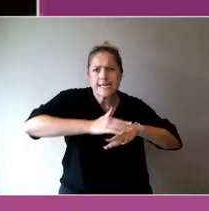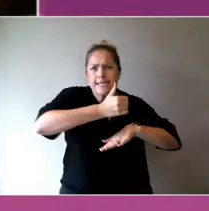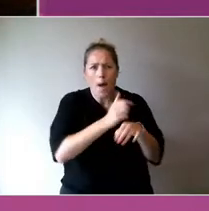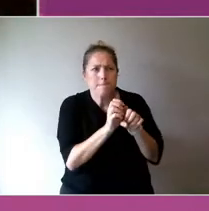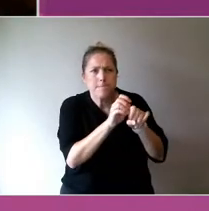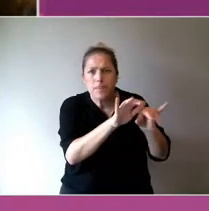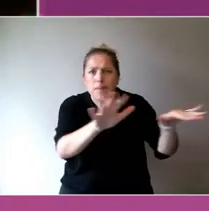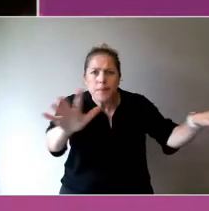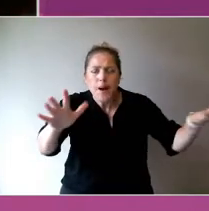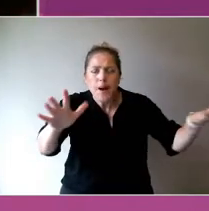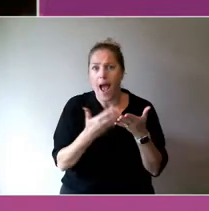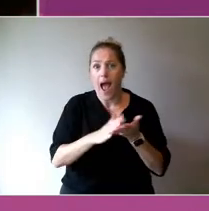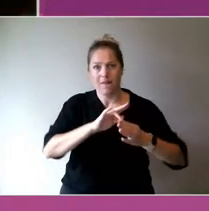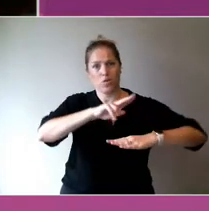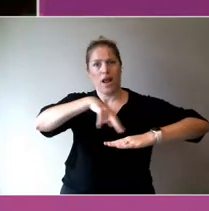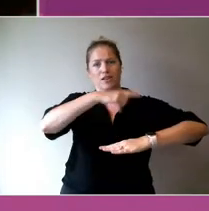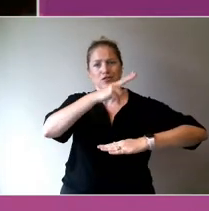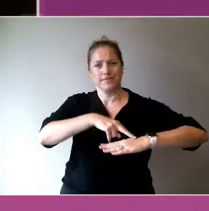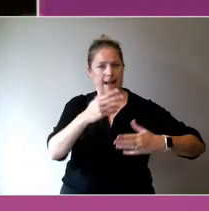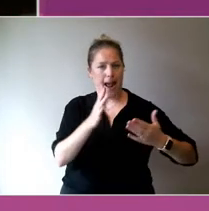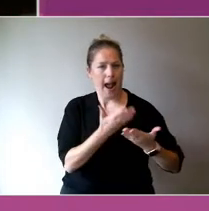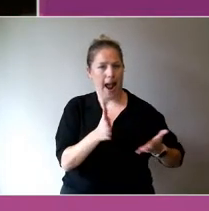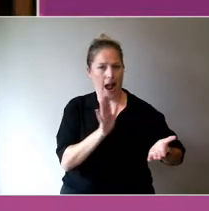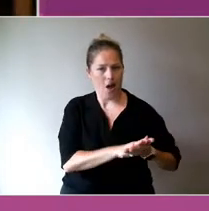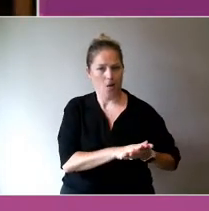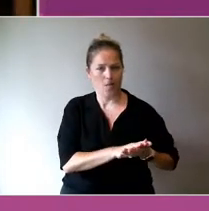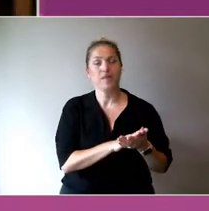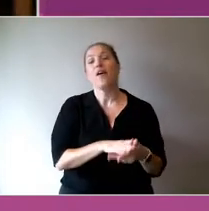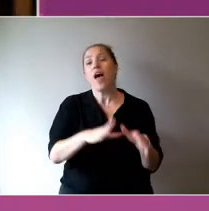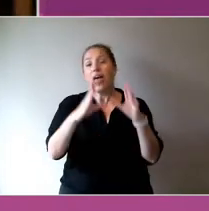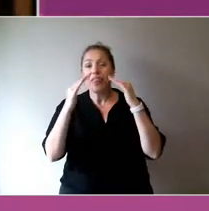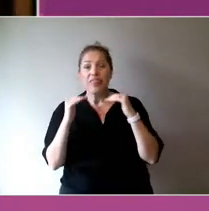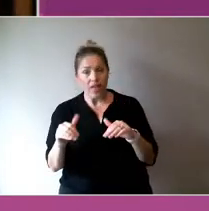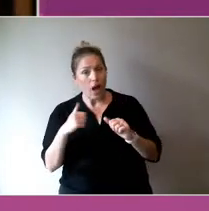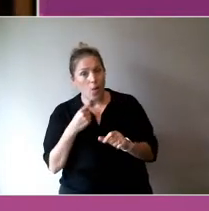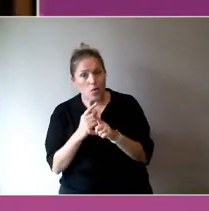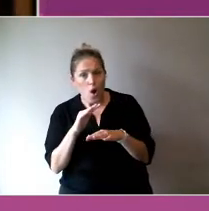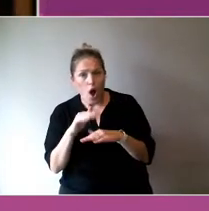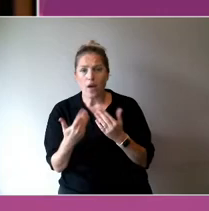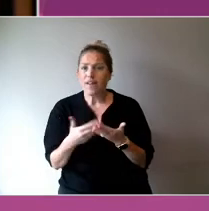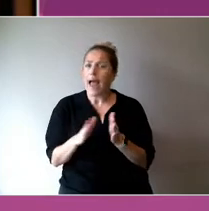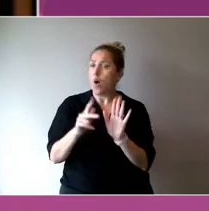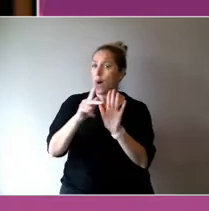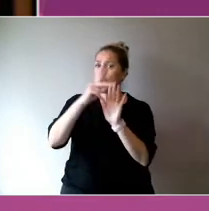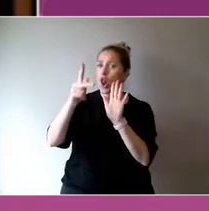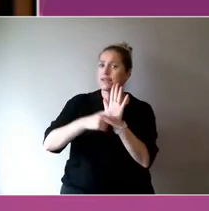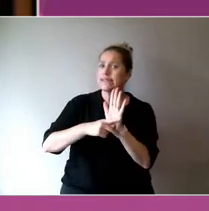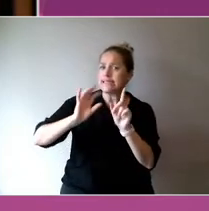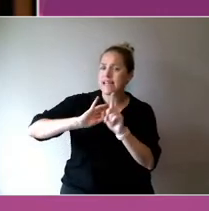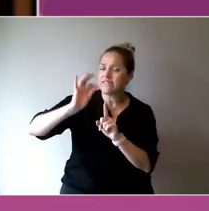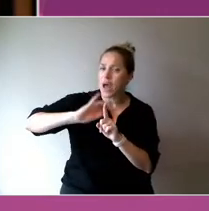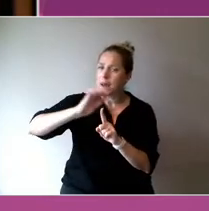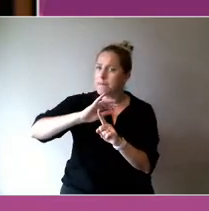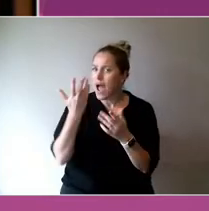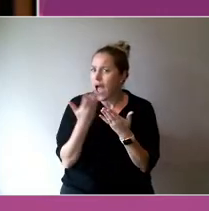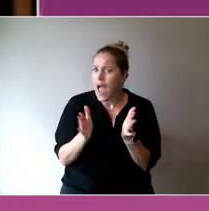nationally, and then a chat about what does it mean for policy development? What is the next steps in that space?